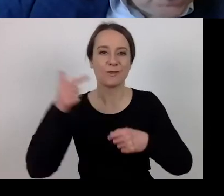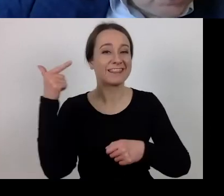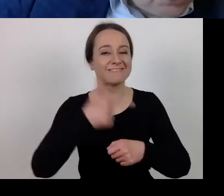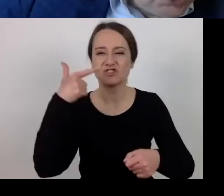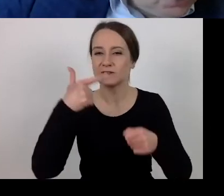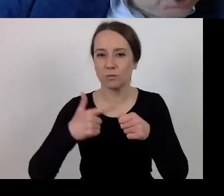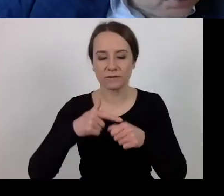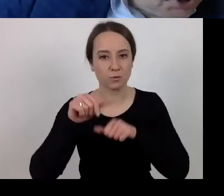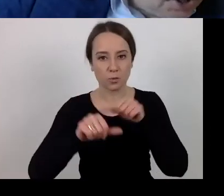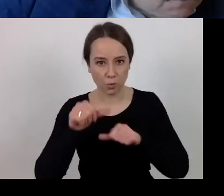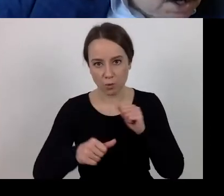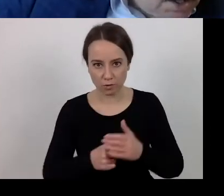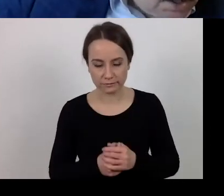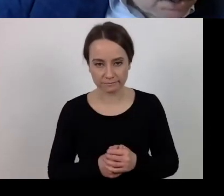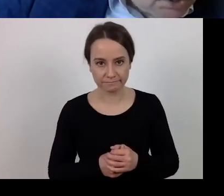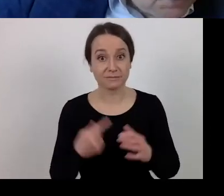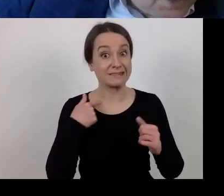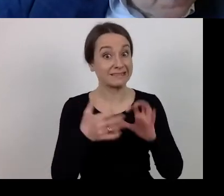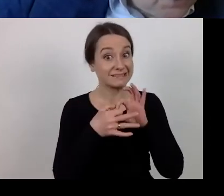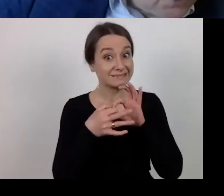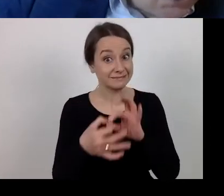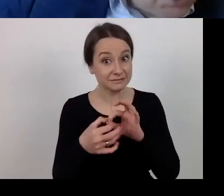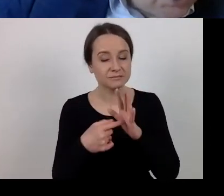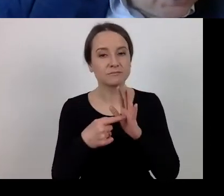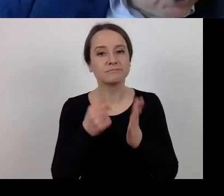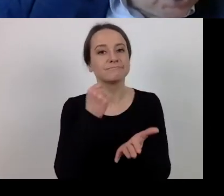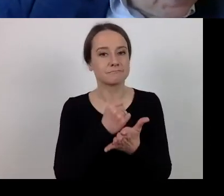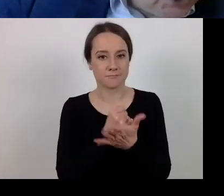The limit concerns matters relating to suspension